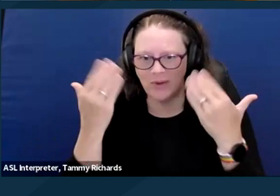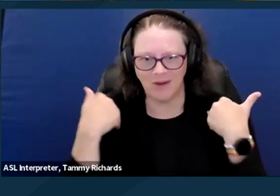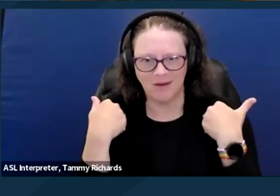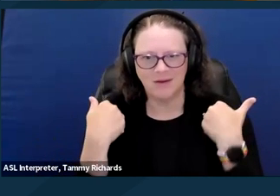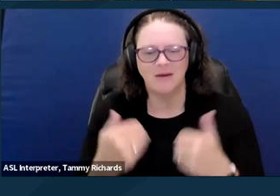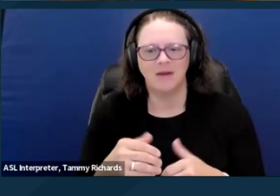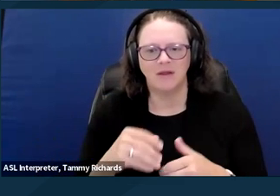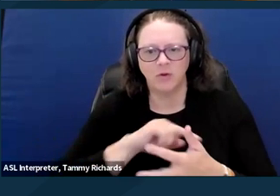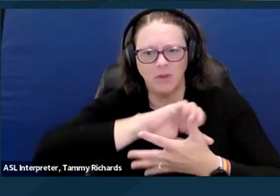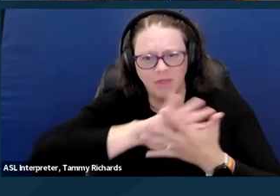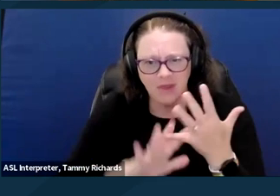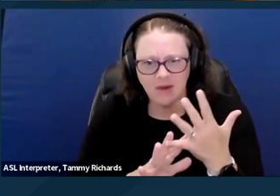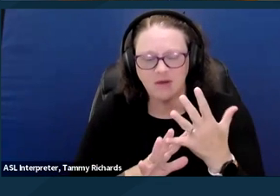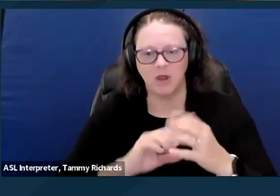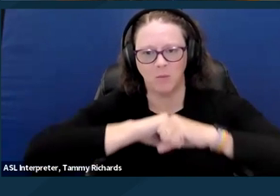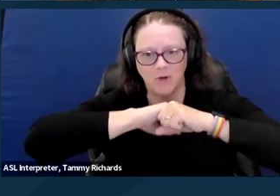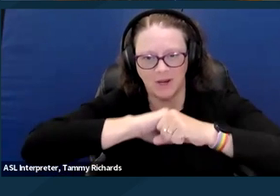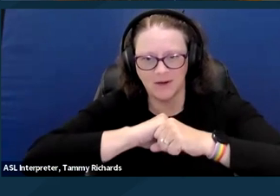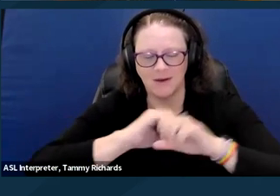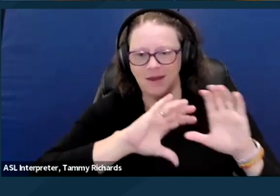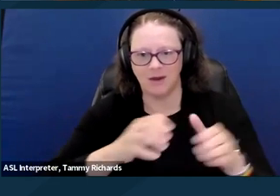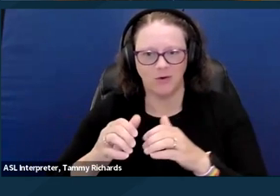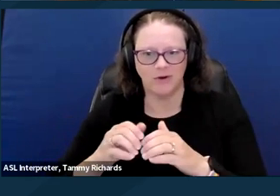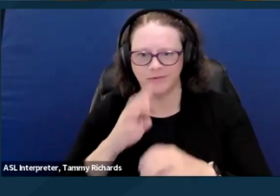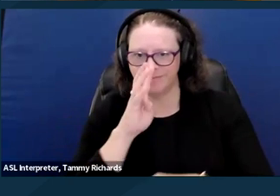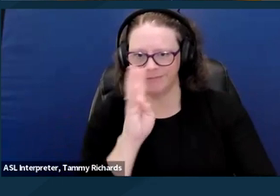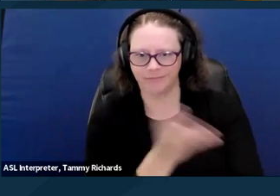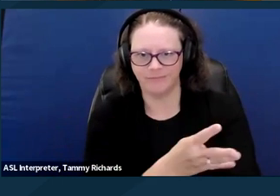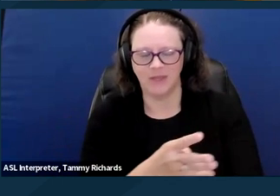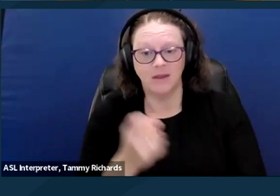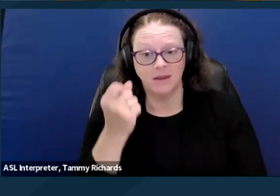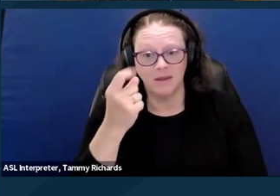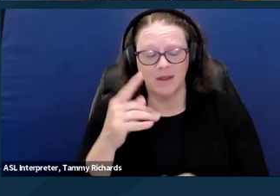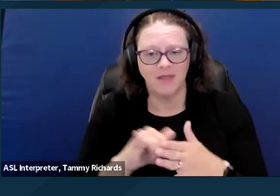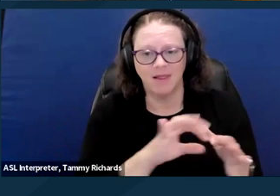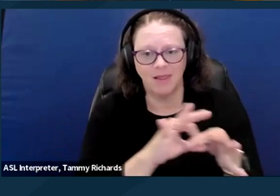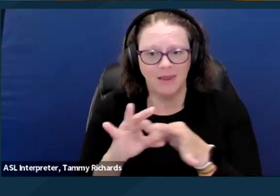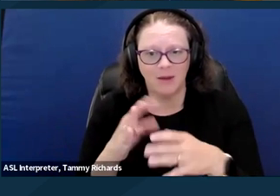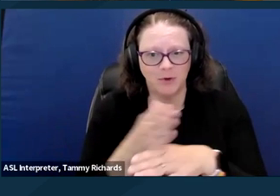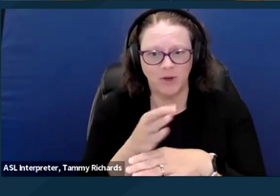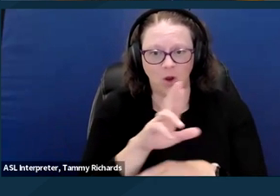that are subject to that strict standard. This inextricable link between race and poverty